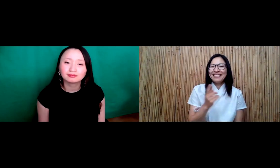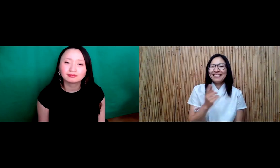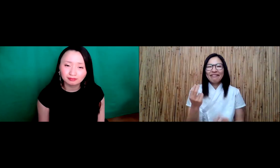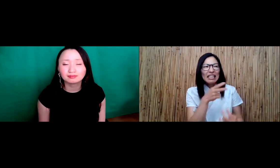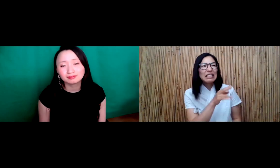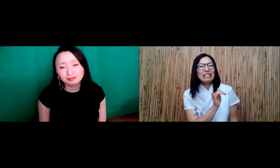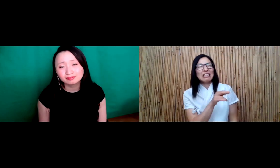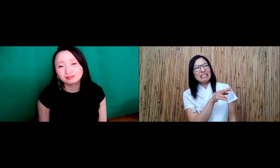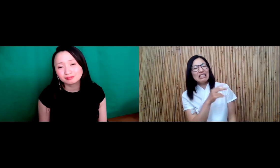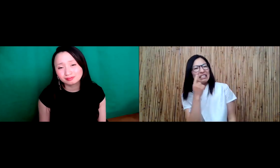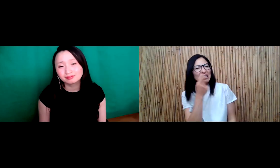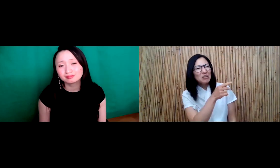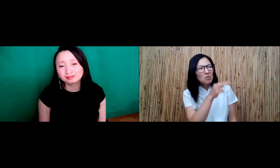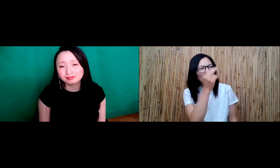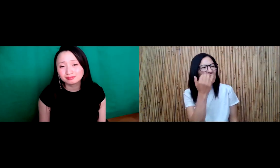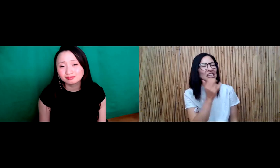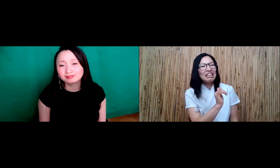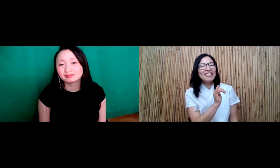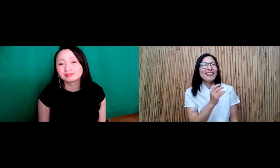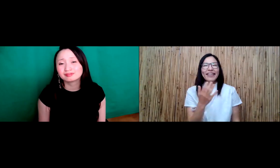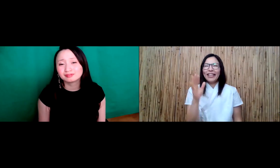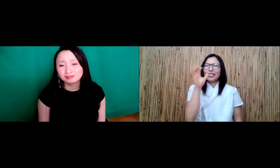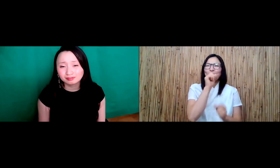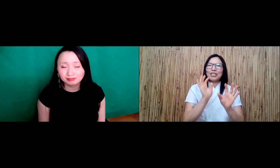I'm from South Korea. Why Why are you asking me about it like I